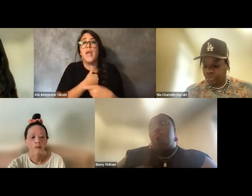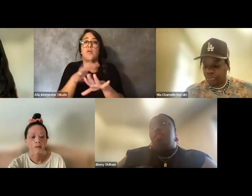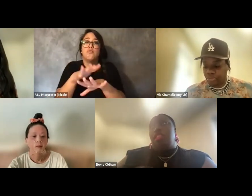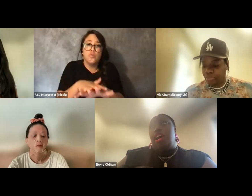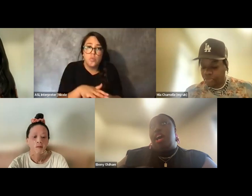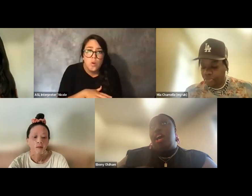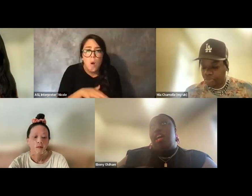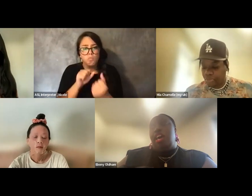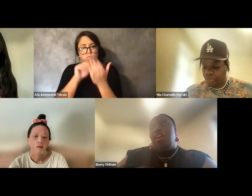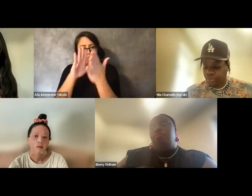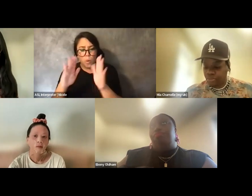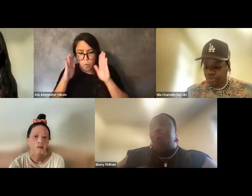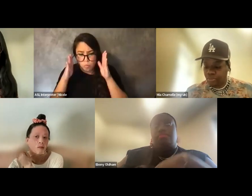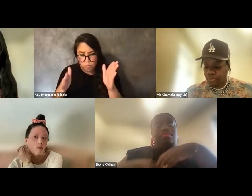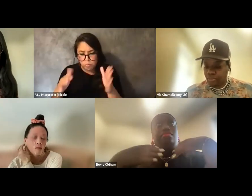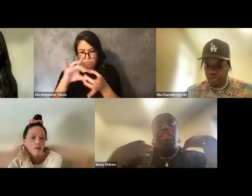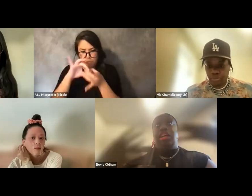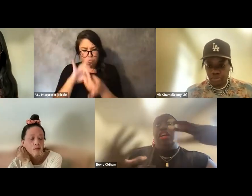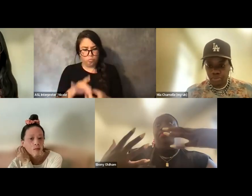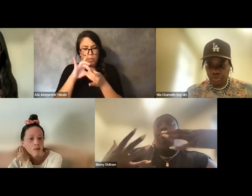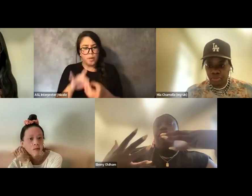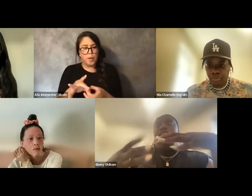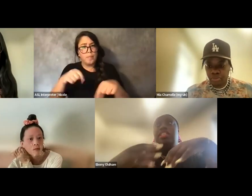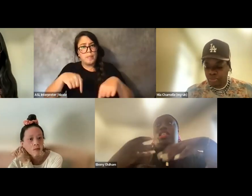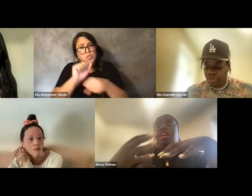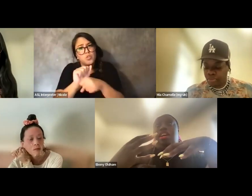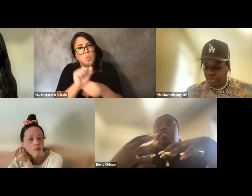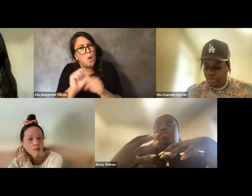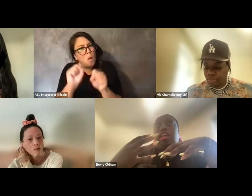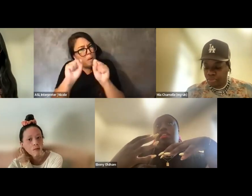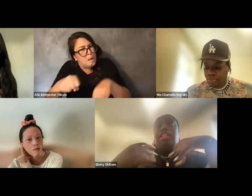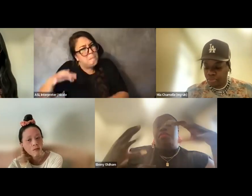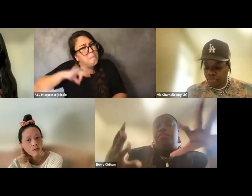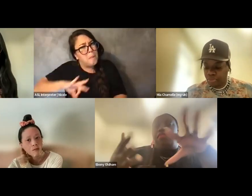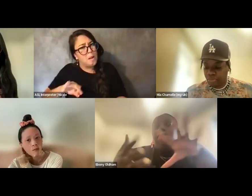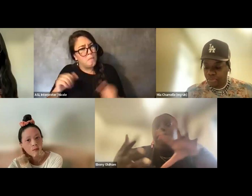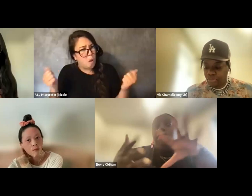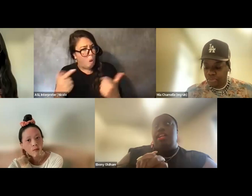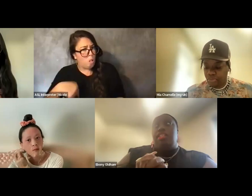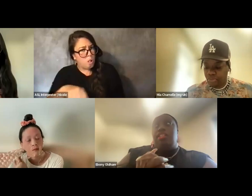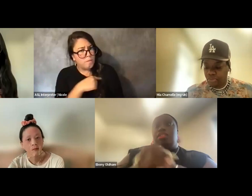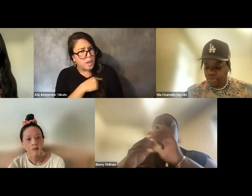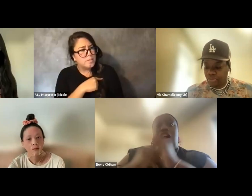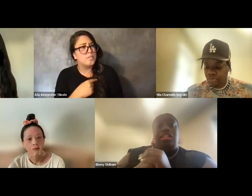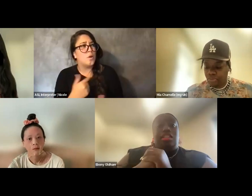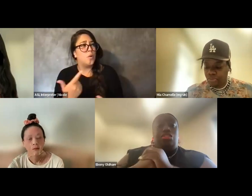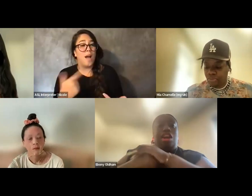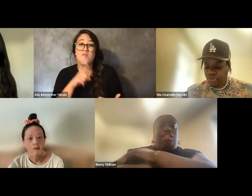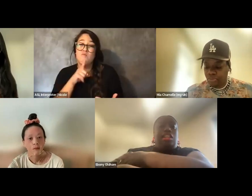is something that I am, like, sitting with from this process and constantly trying to, like,